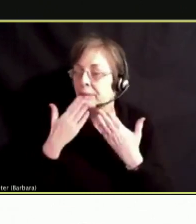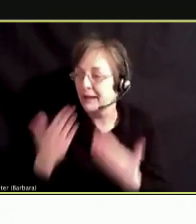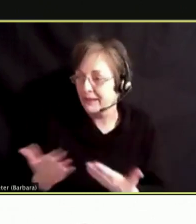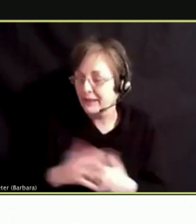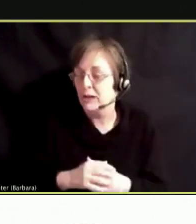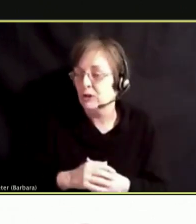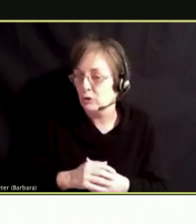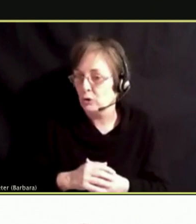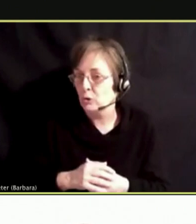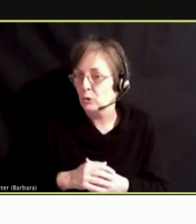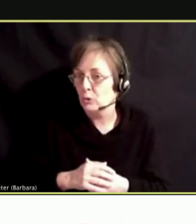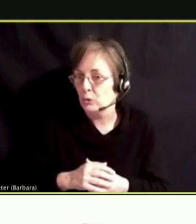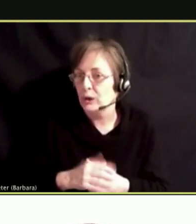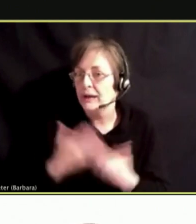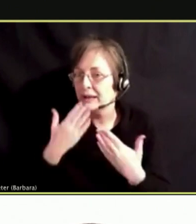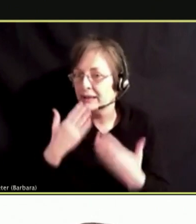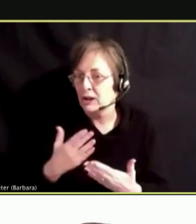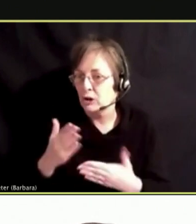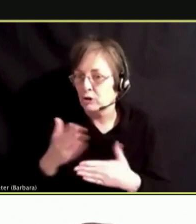THANK YOU FOR SHARING THE INFORMATION ABOUT SASCA.